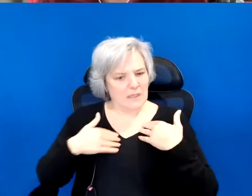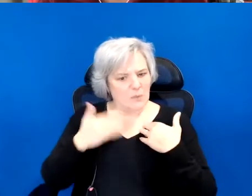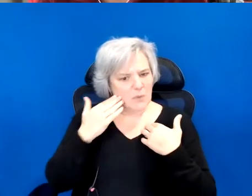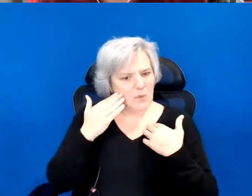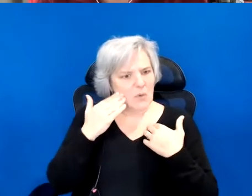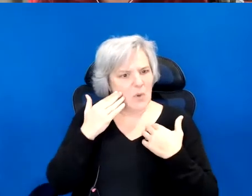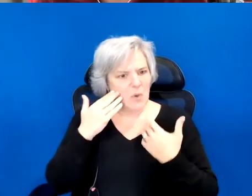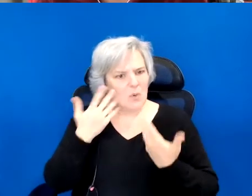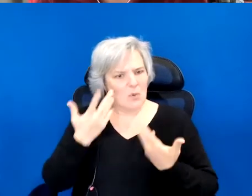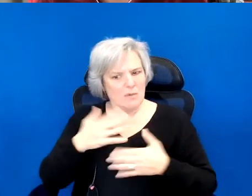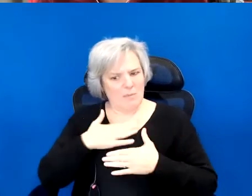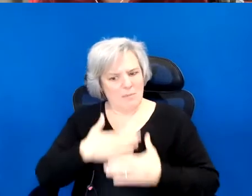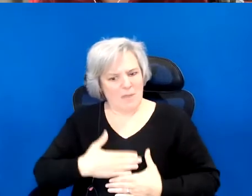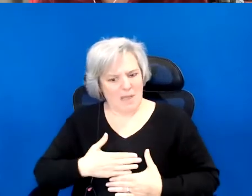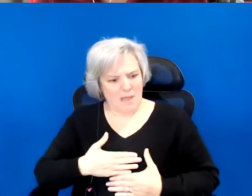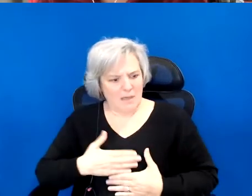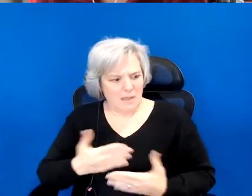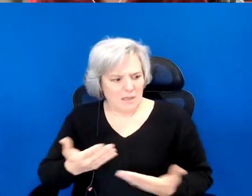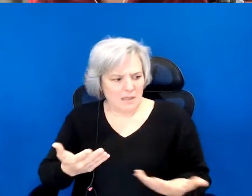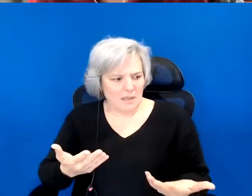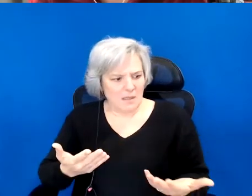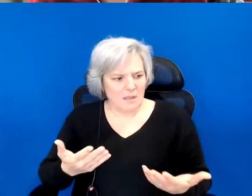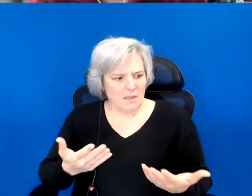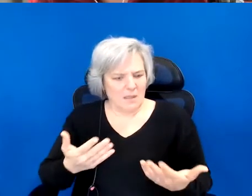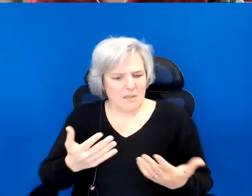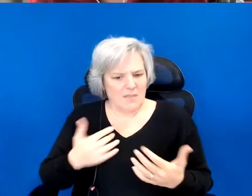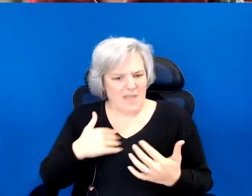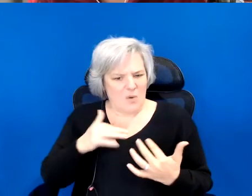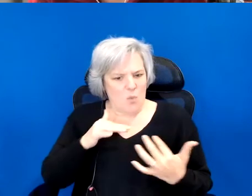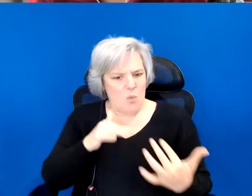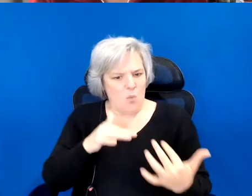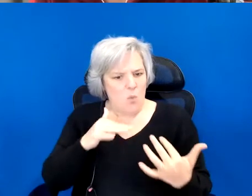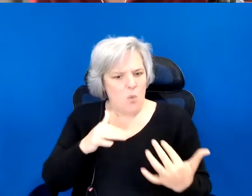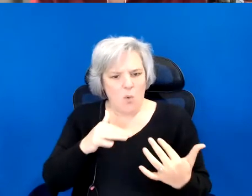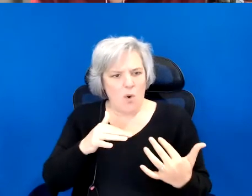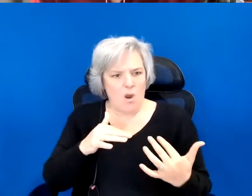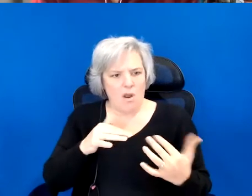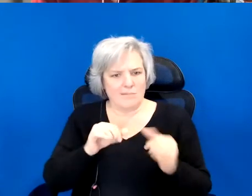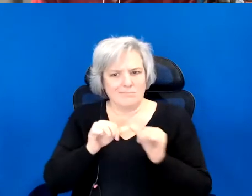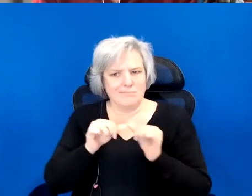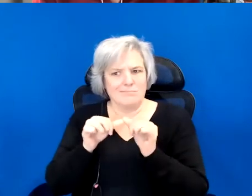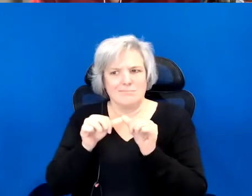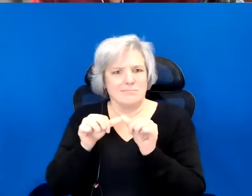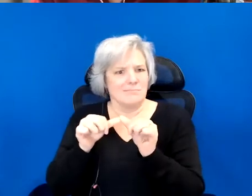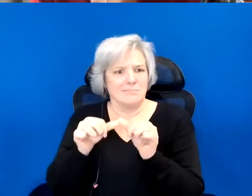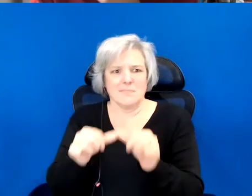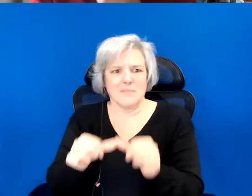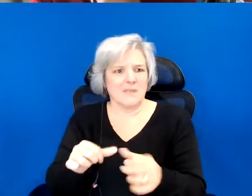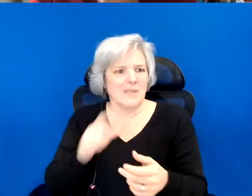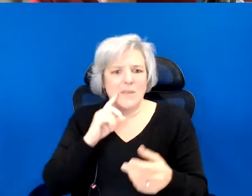bodies, a state of war that is enduring. A state of where they didn't just happen,